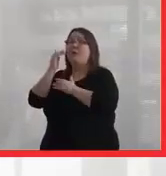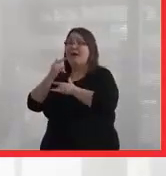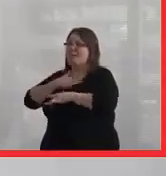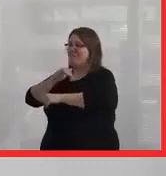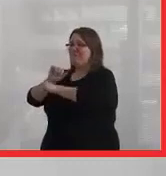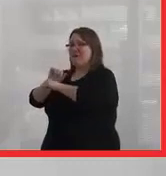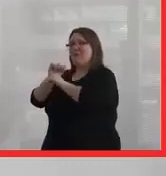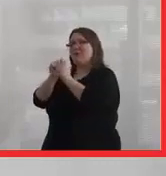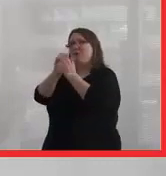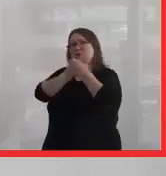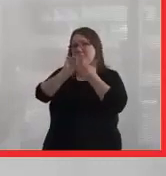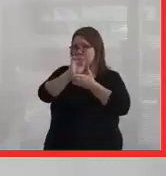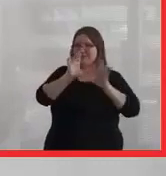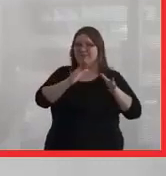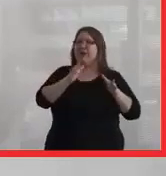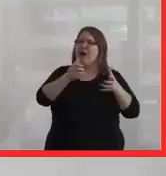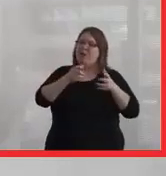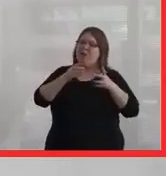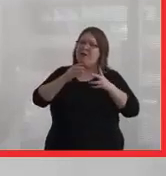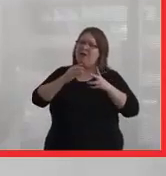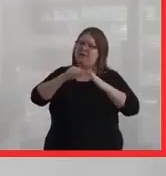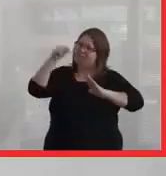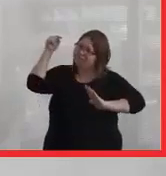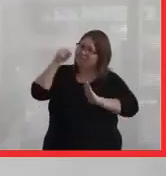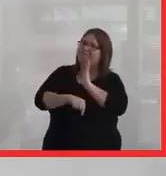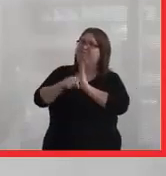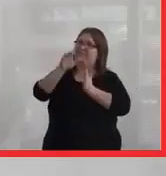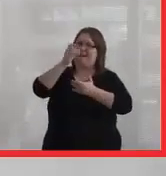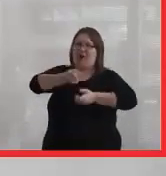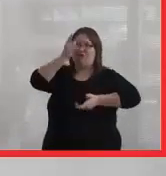that I do at the university, I wanted to have a better understanding of academia